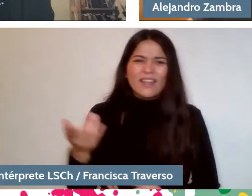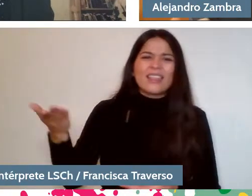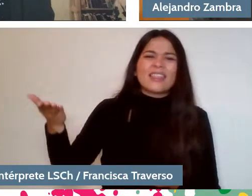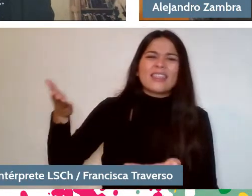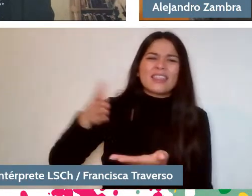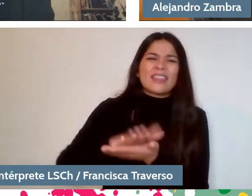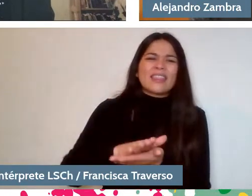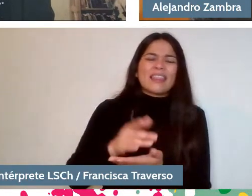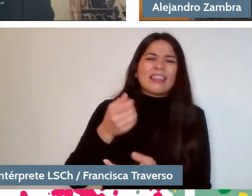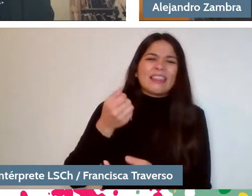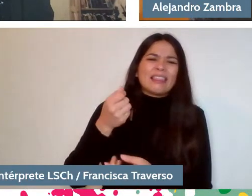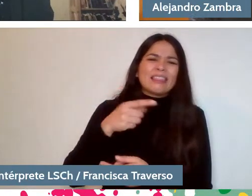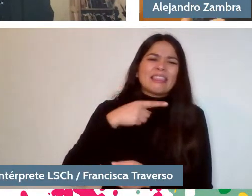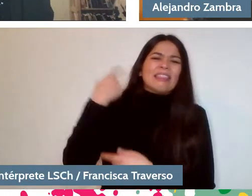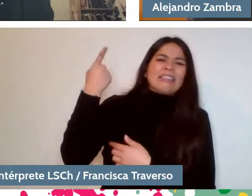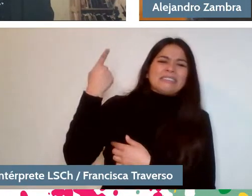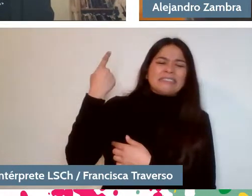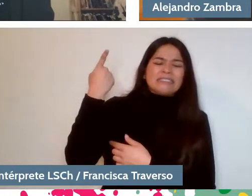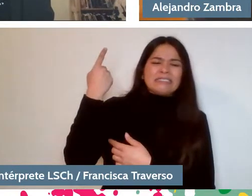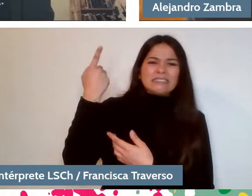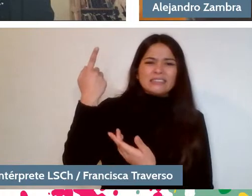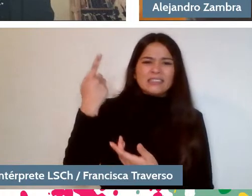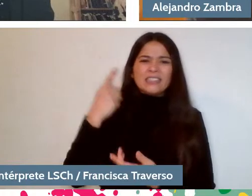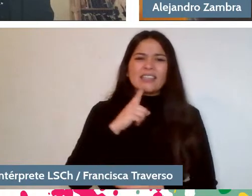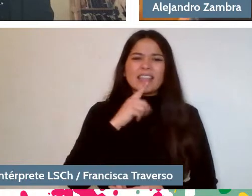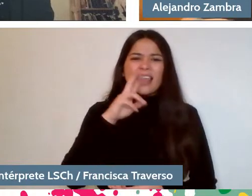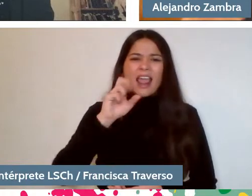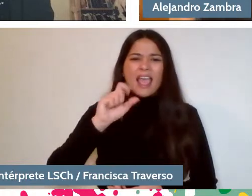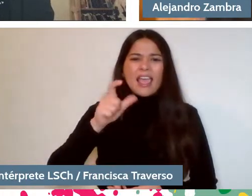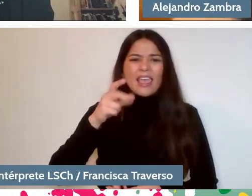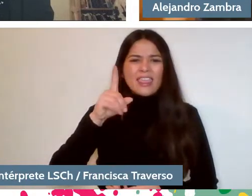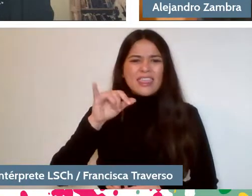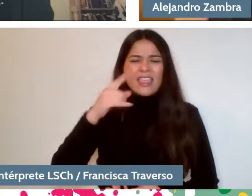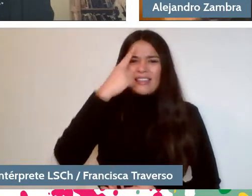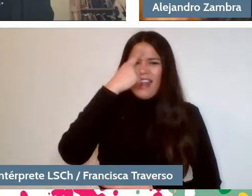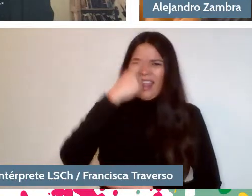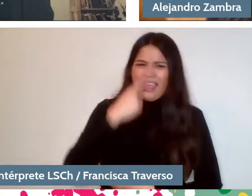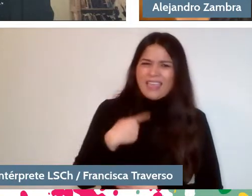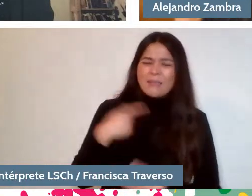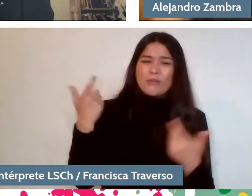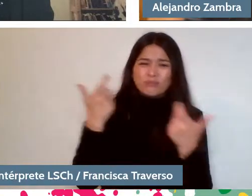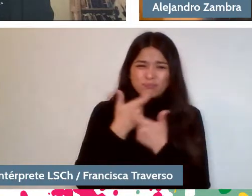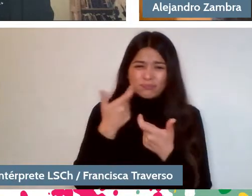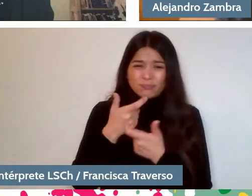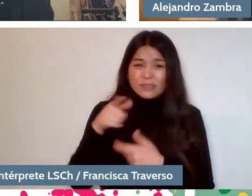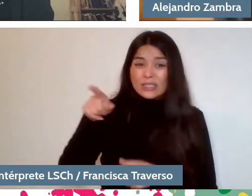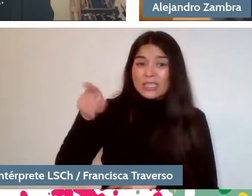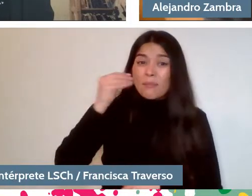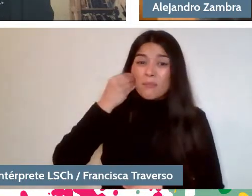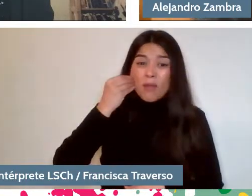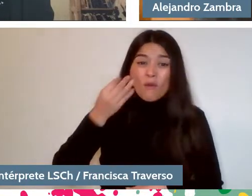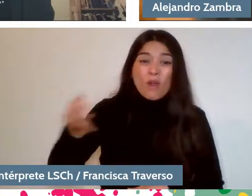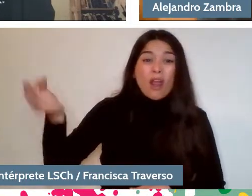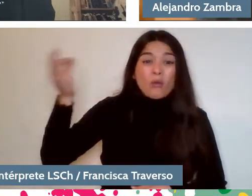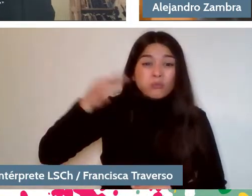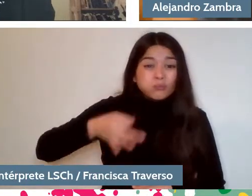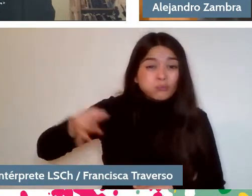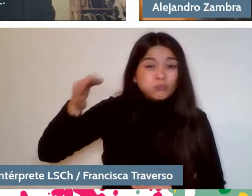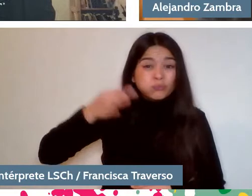but they were funny stories. And she, by counting them, conveyed something